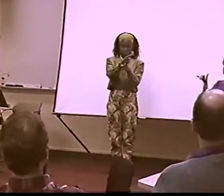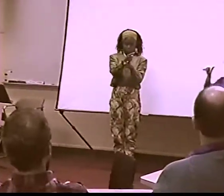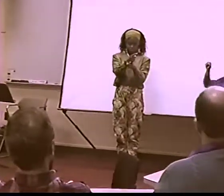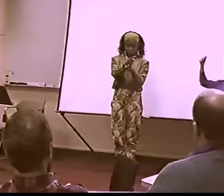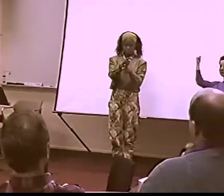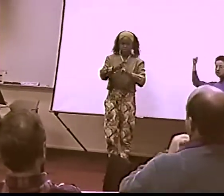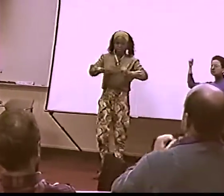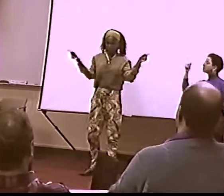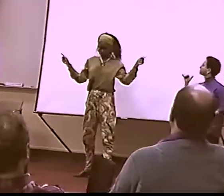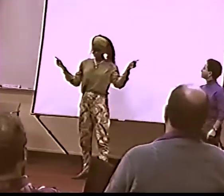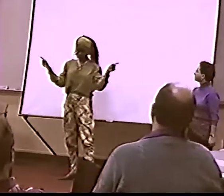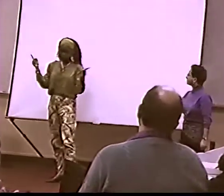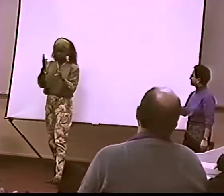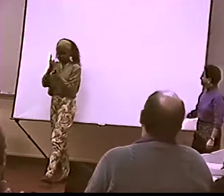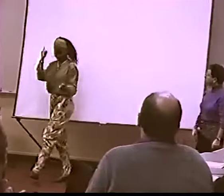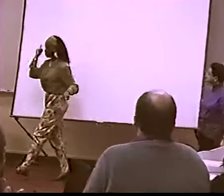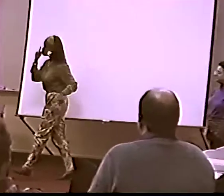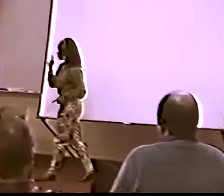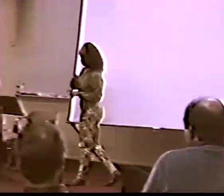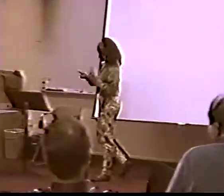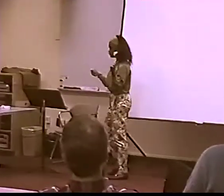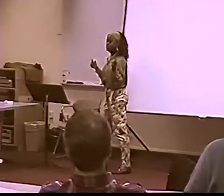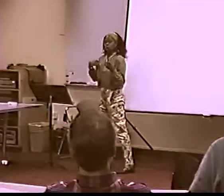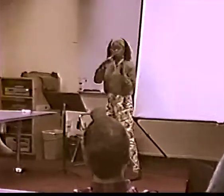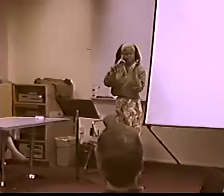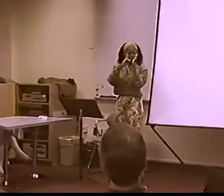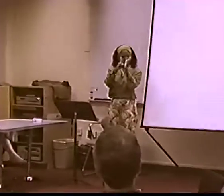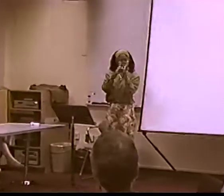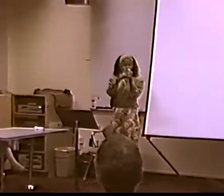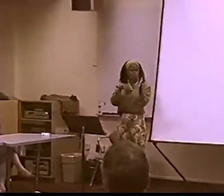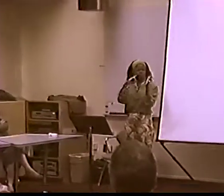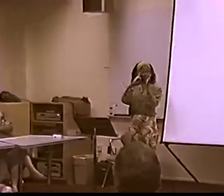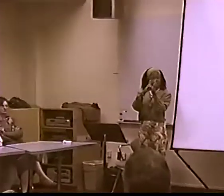IS THAT THE SAME? THE SAME?